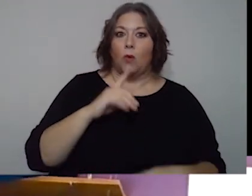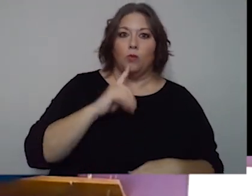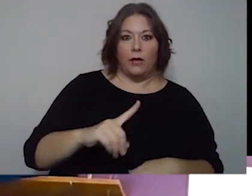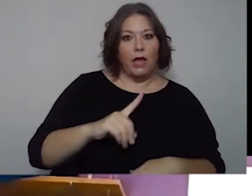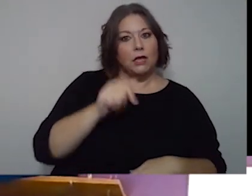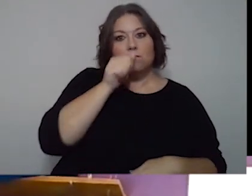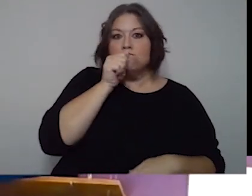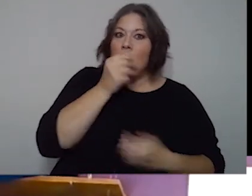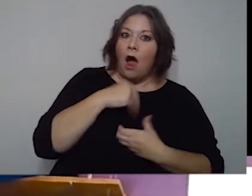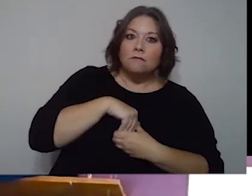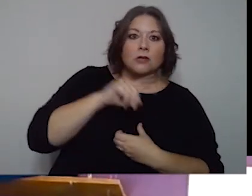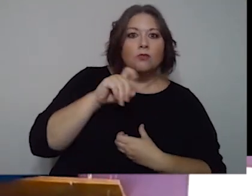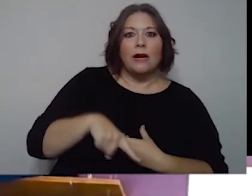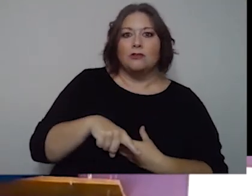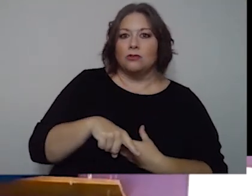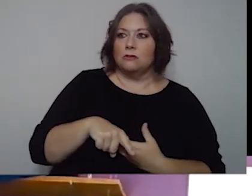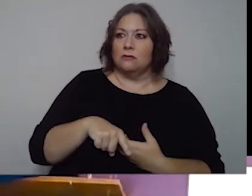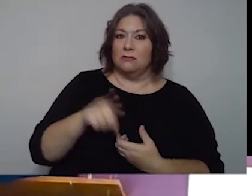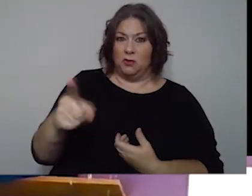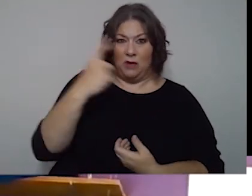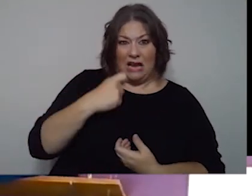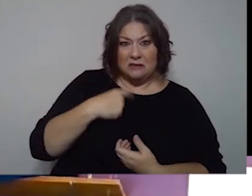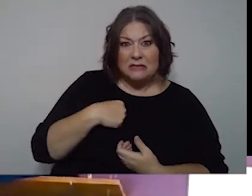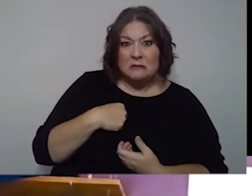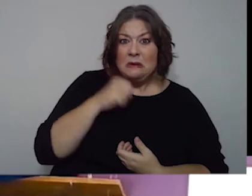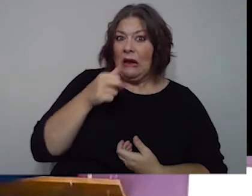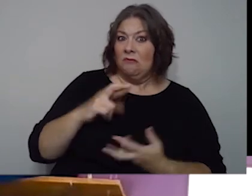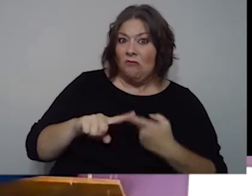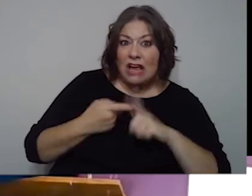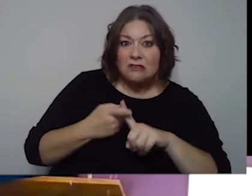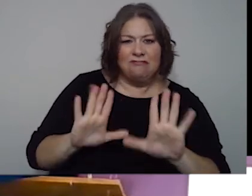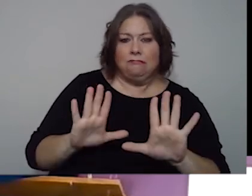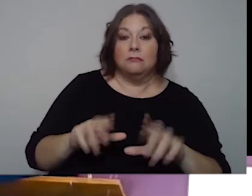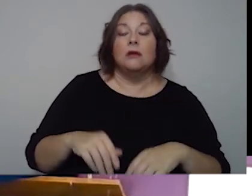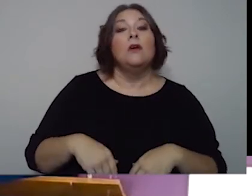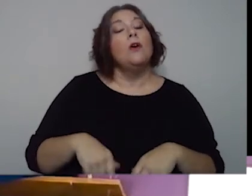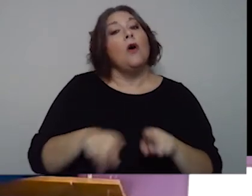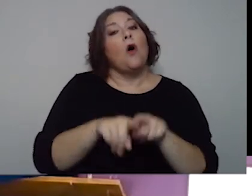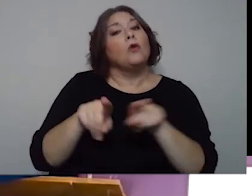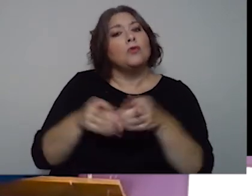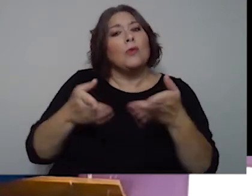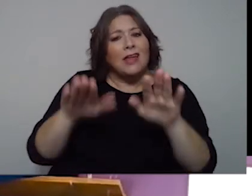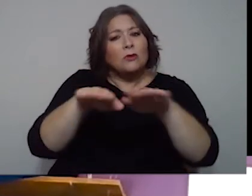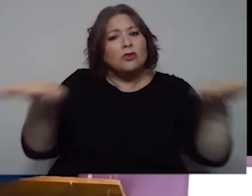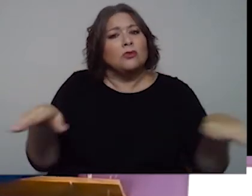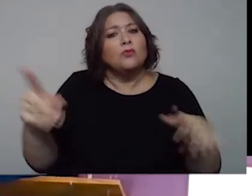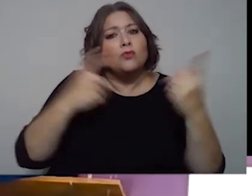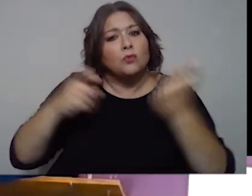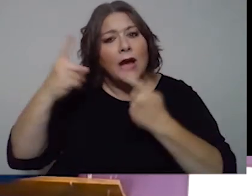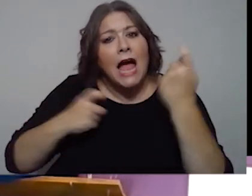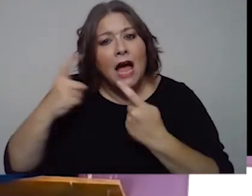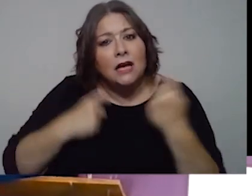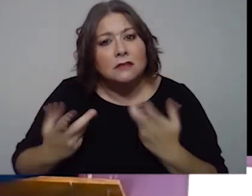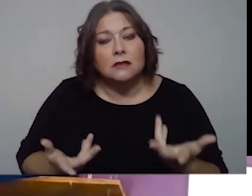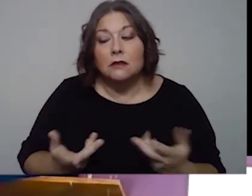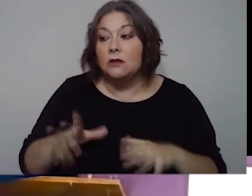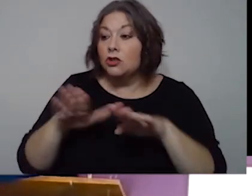questions. If you don't know me like that. Also, let your kids ask questions. They're not . . . they're